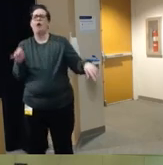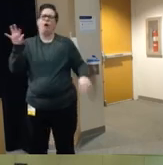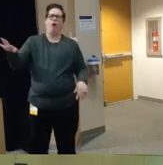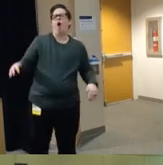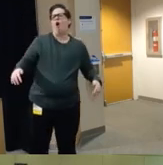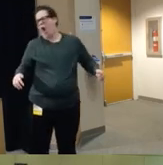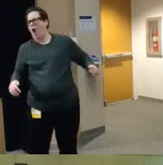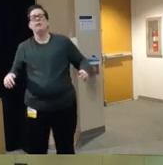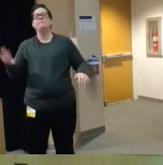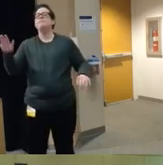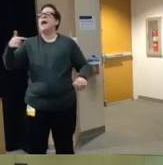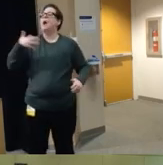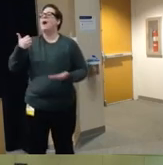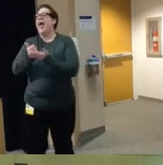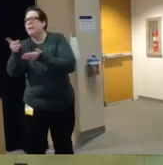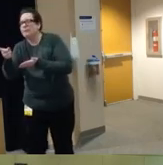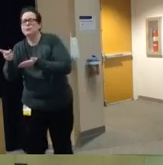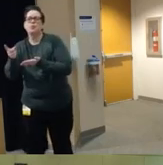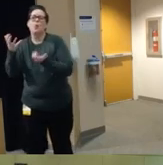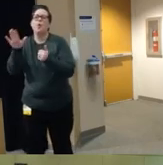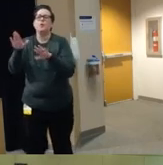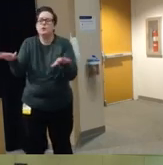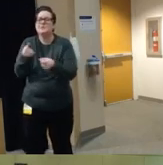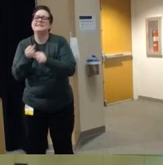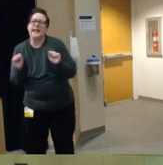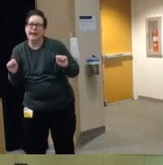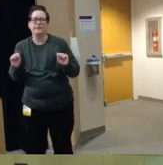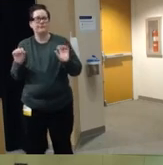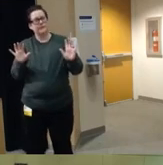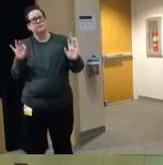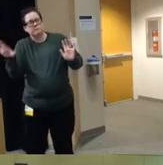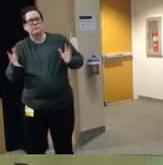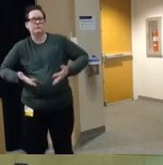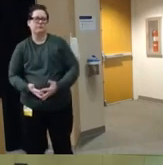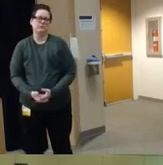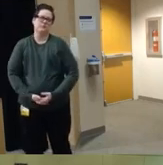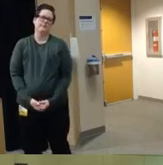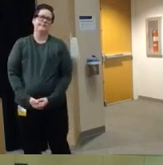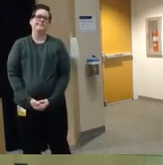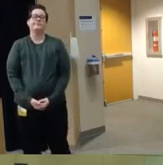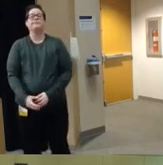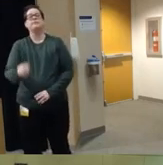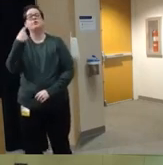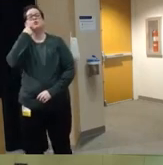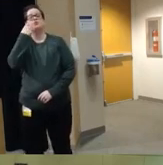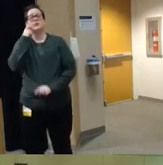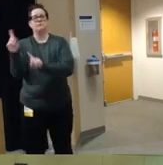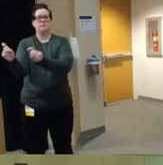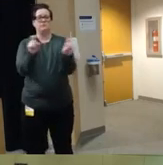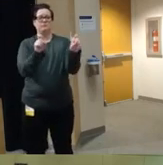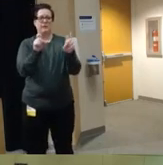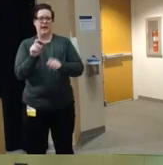help you make sure that your children are safe um a recent survey by the kff which uh was formerly